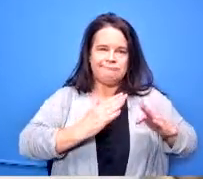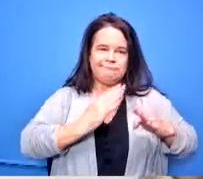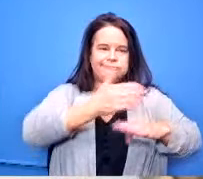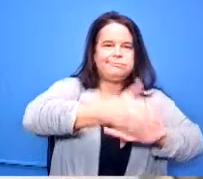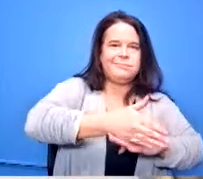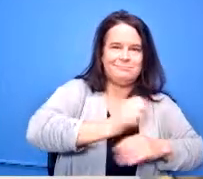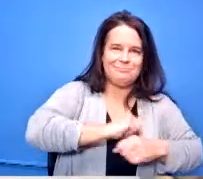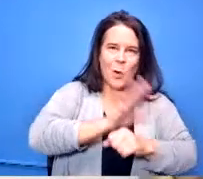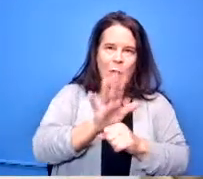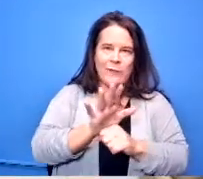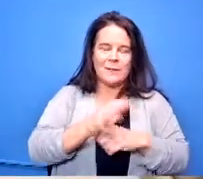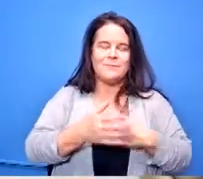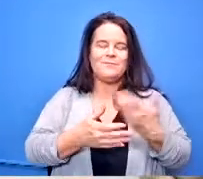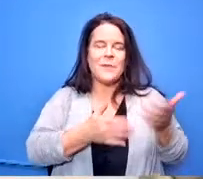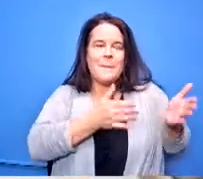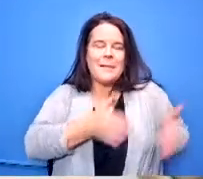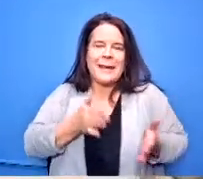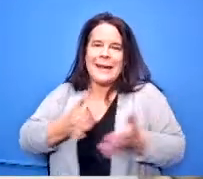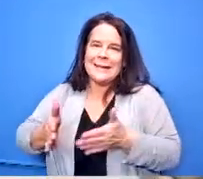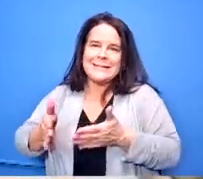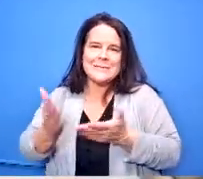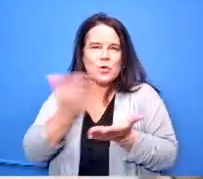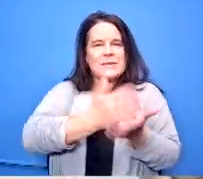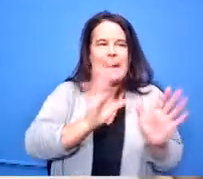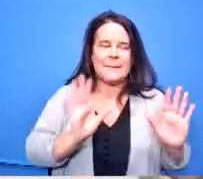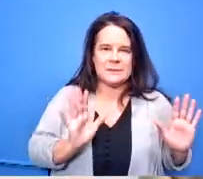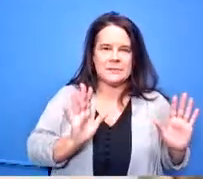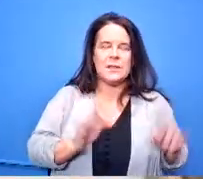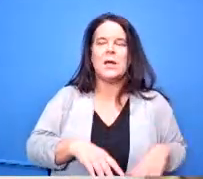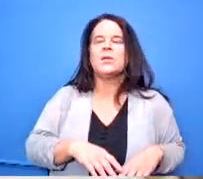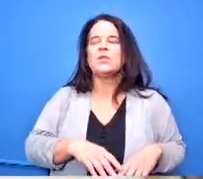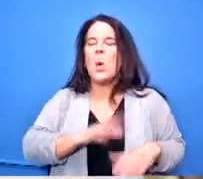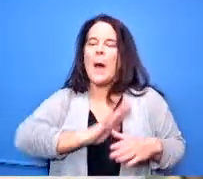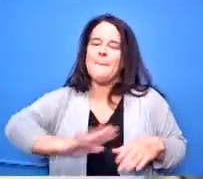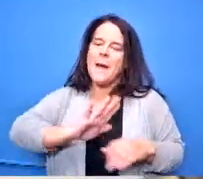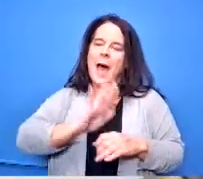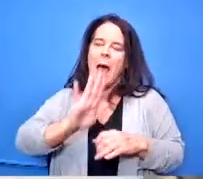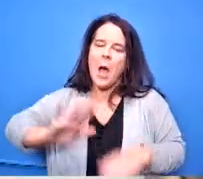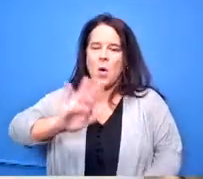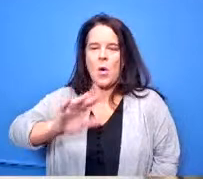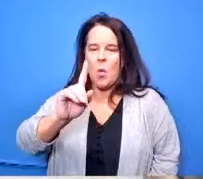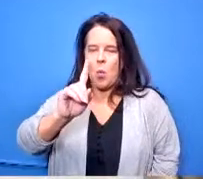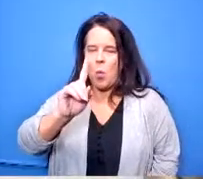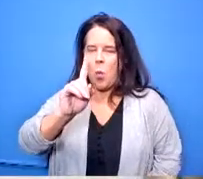implement those plans so we went about a year and a half without anything occurring other than just